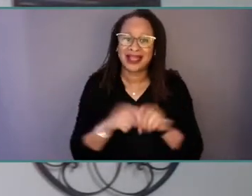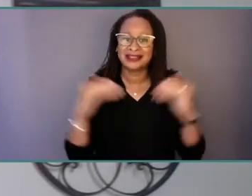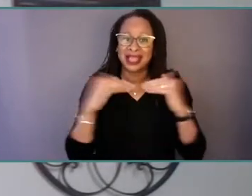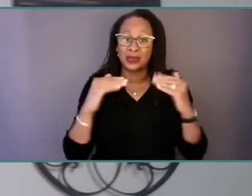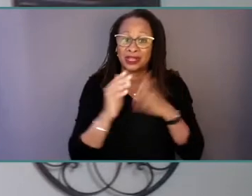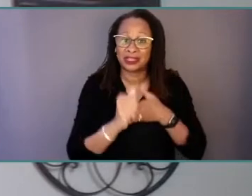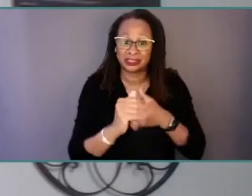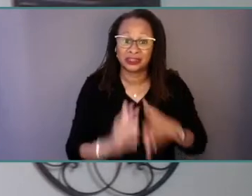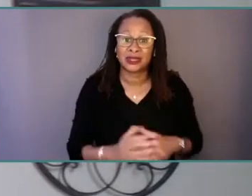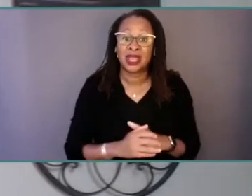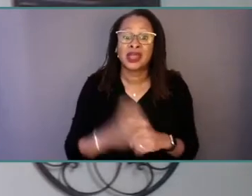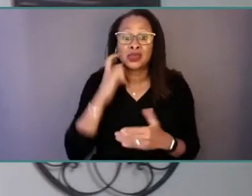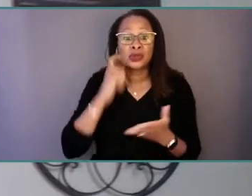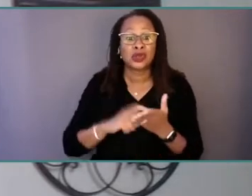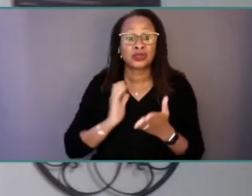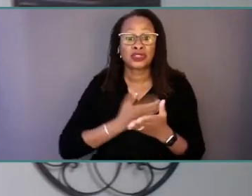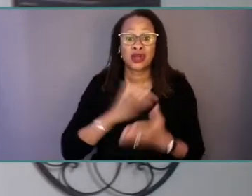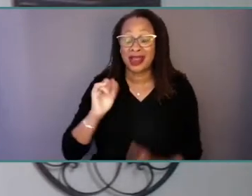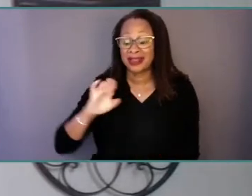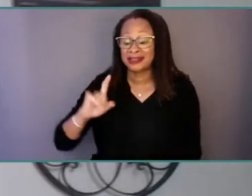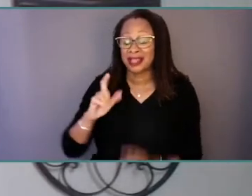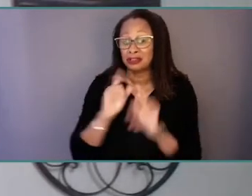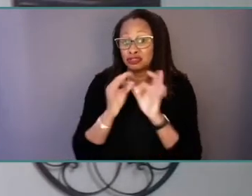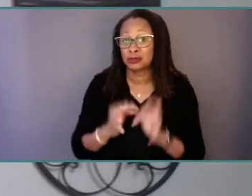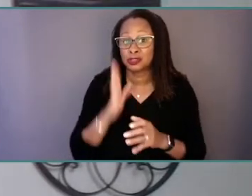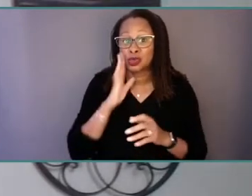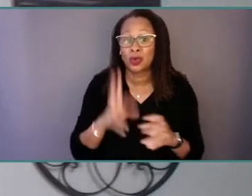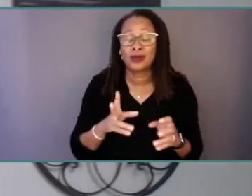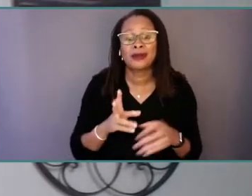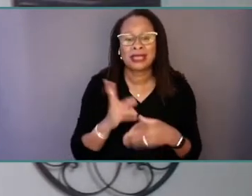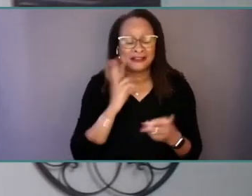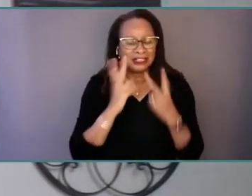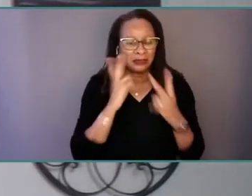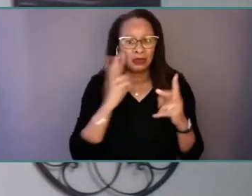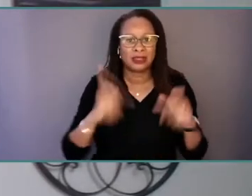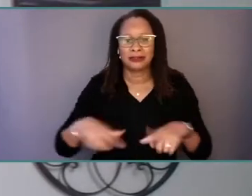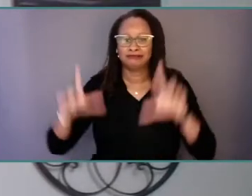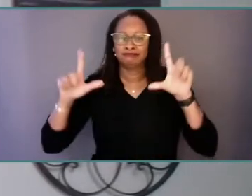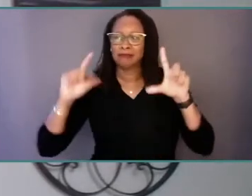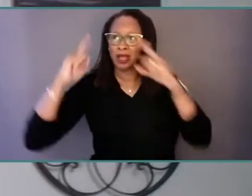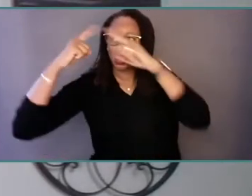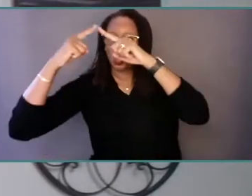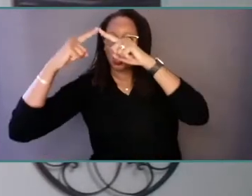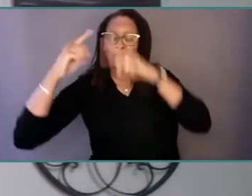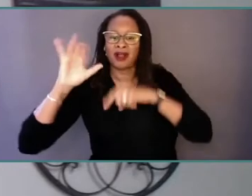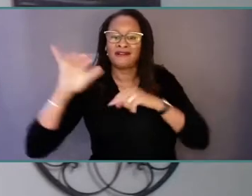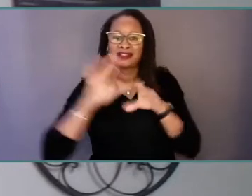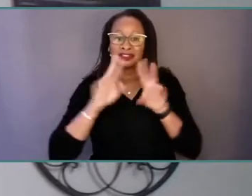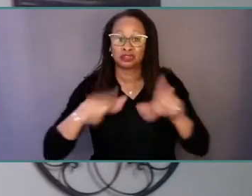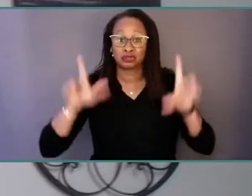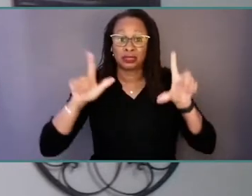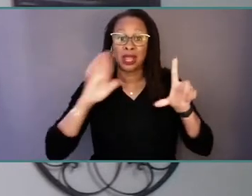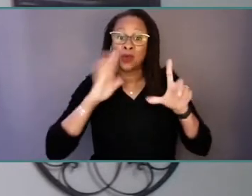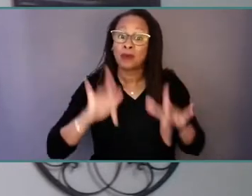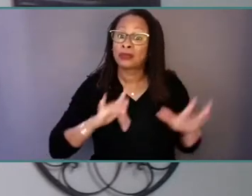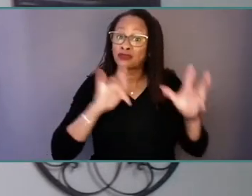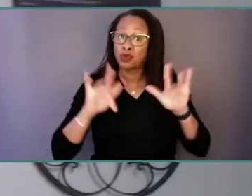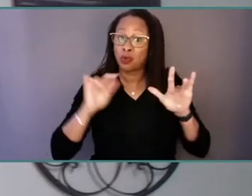that will be visible in the corner of this screen. This presentation will be recorded and available for viewing in both Spanish and English